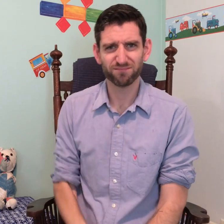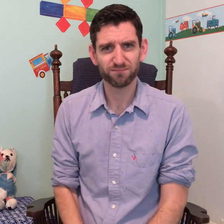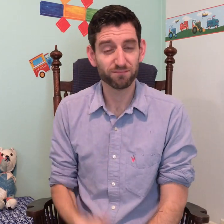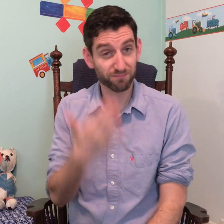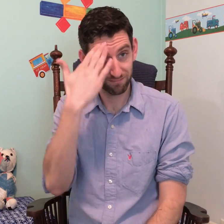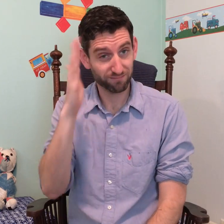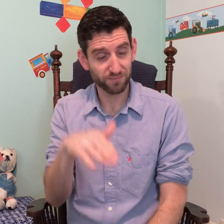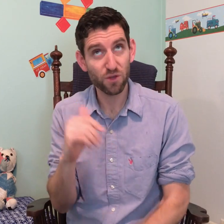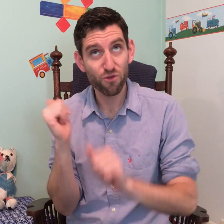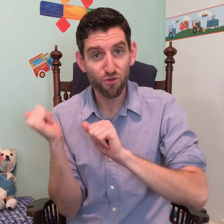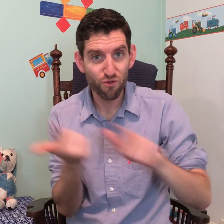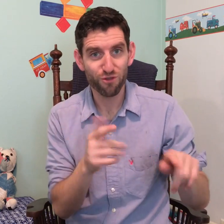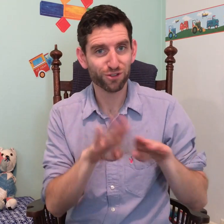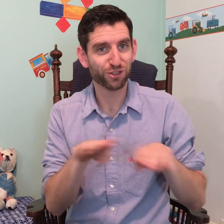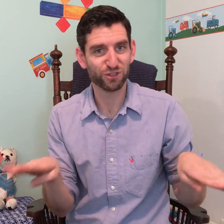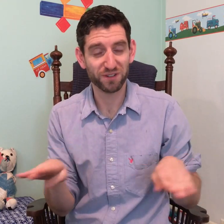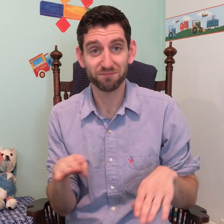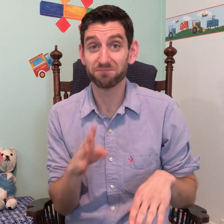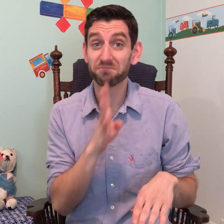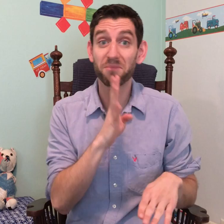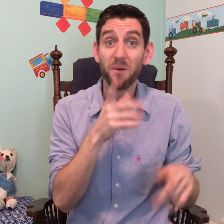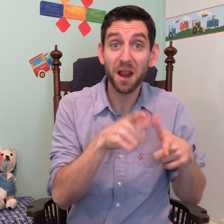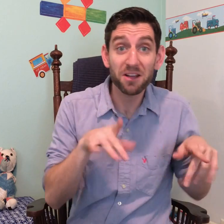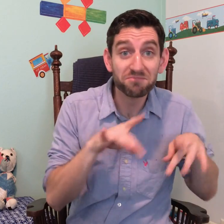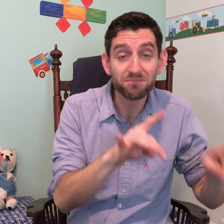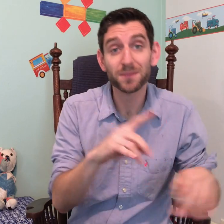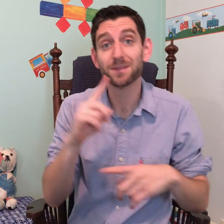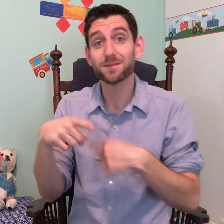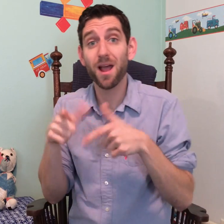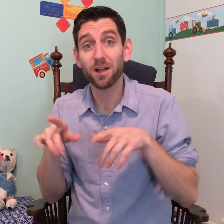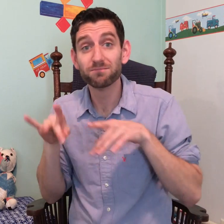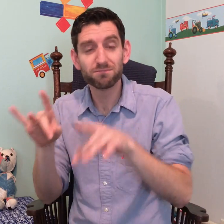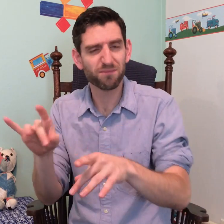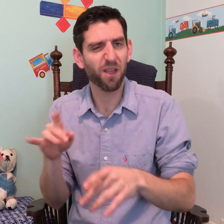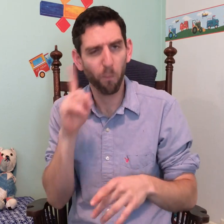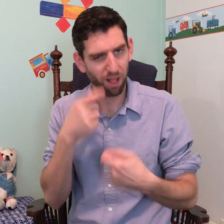Did you know that all children, whether they're learning signed language or spoken language